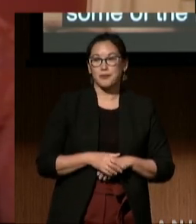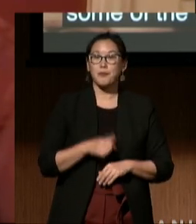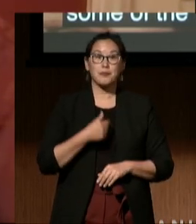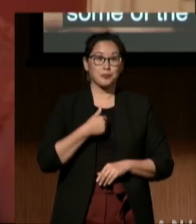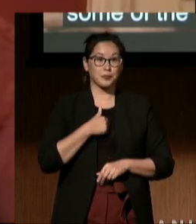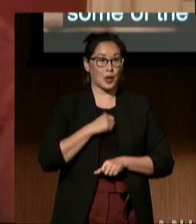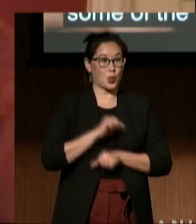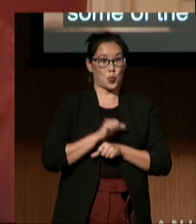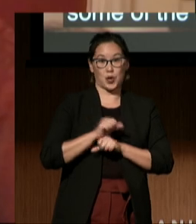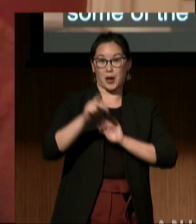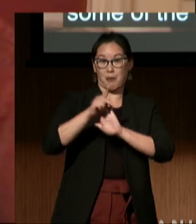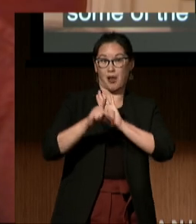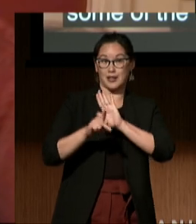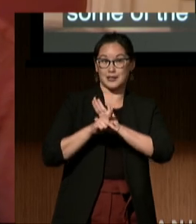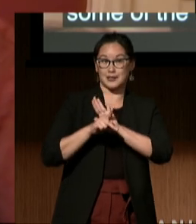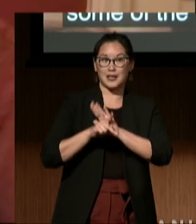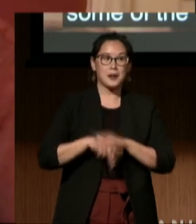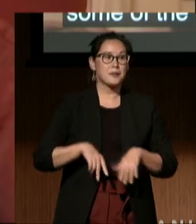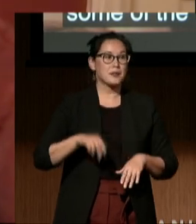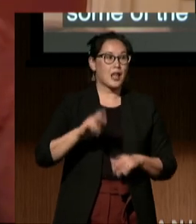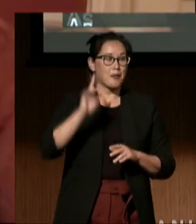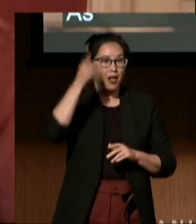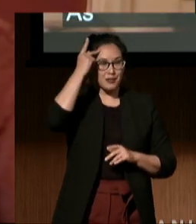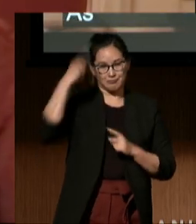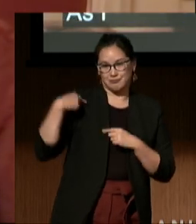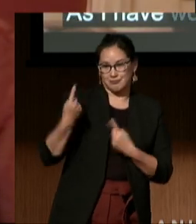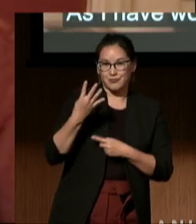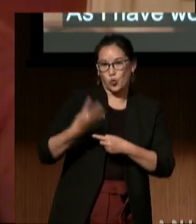for the past four years, I've been able to utilize